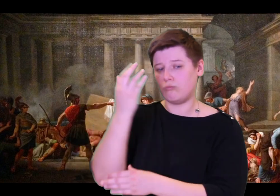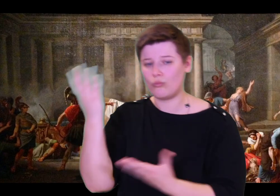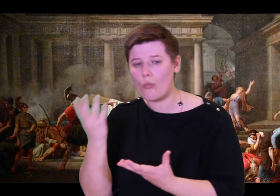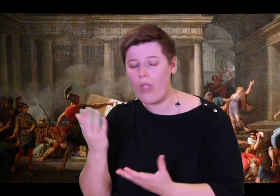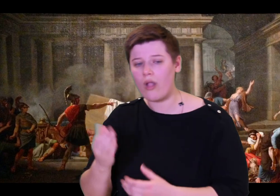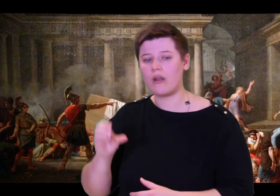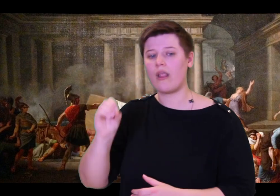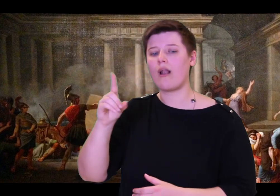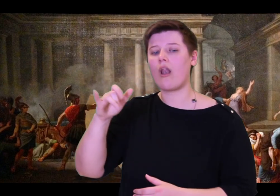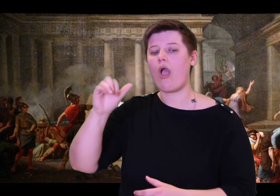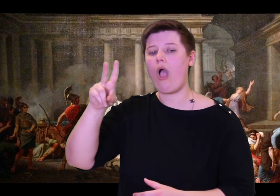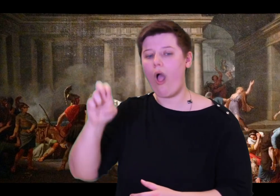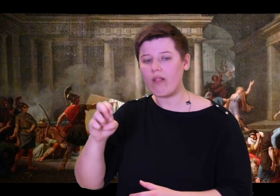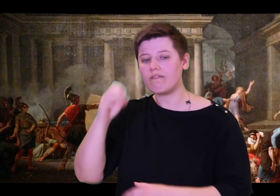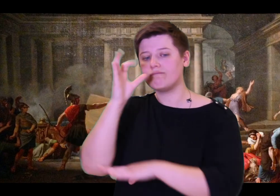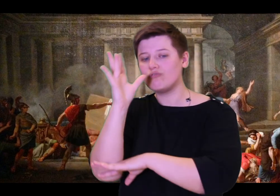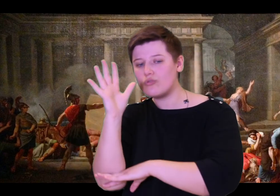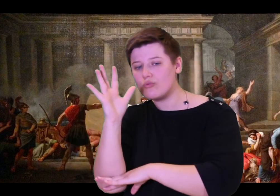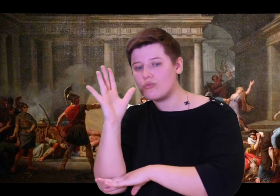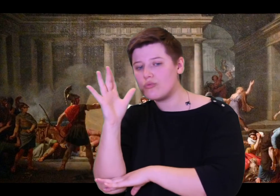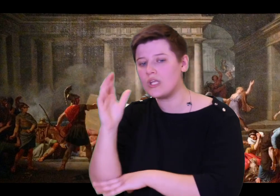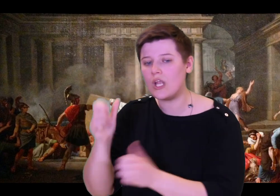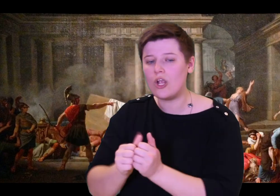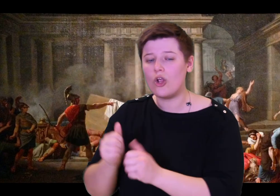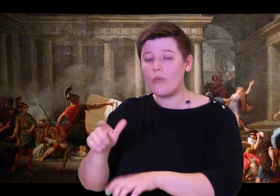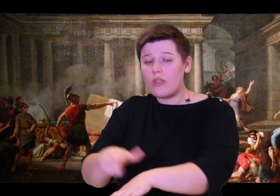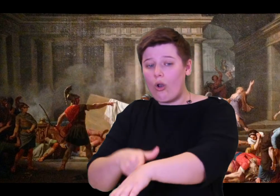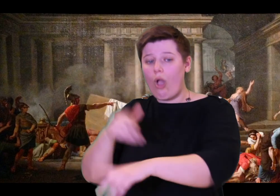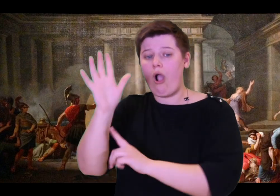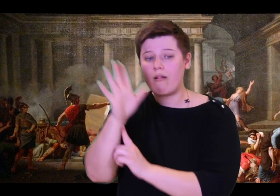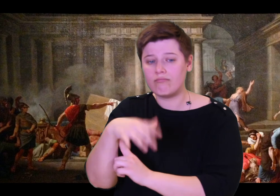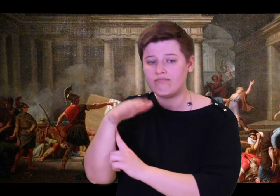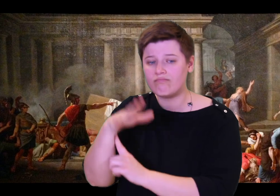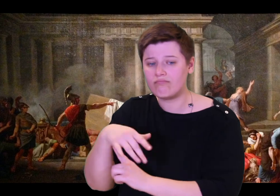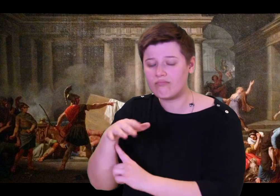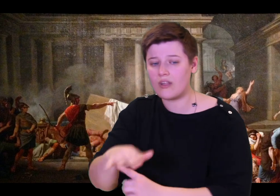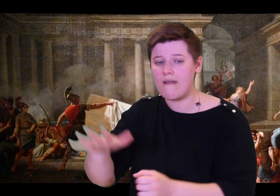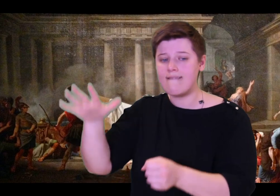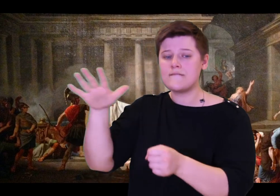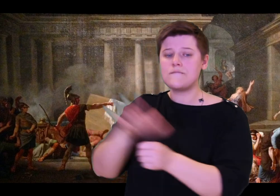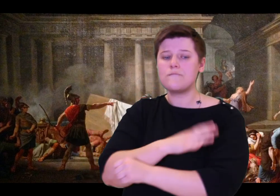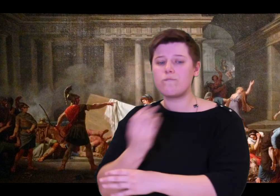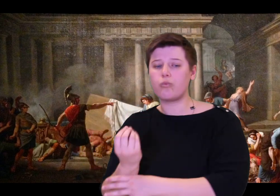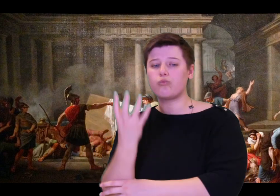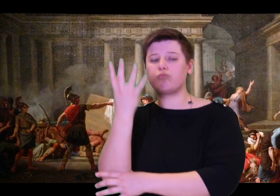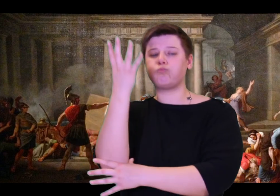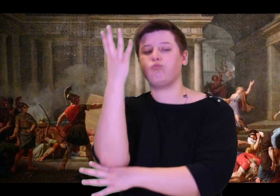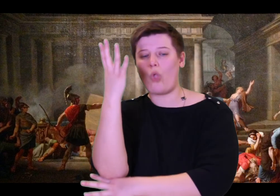Pull out the bedstead and spread quilts and blankets on it." She spoke to test him.